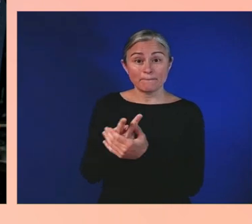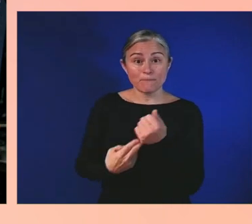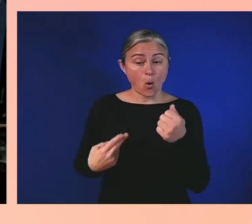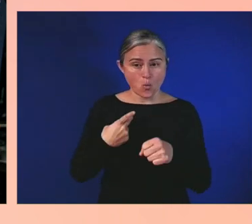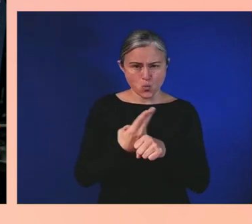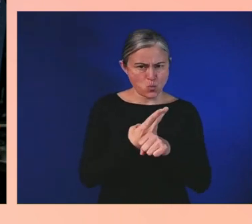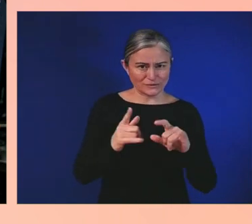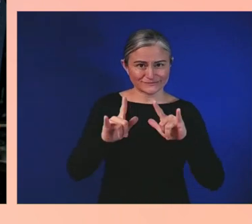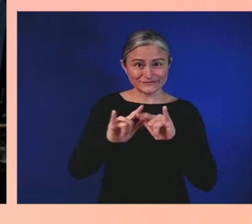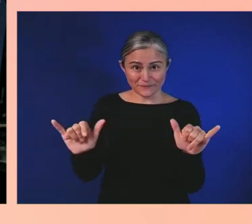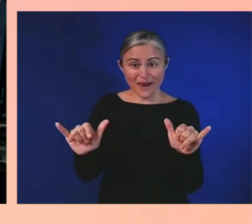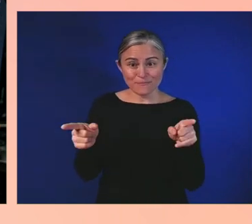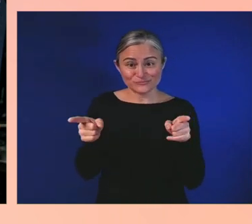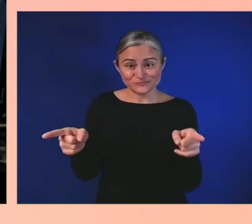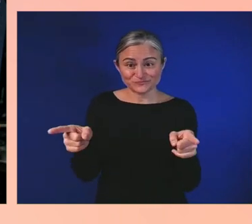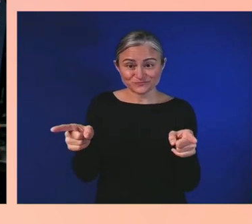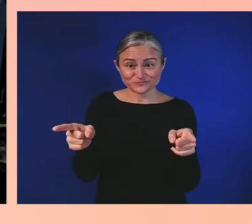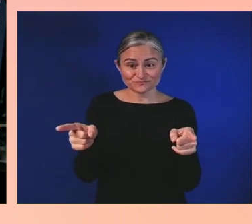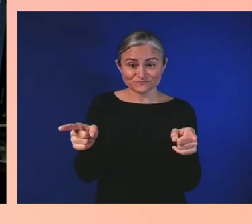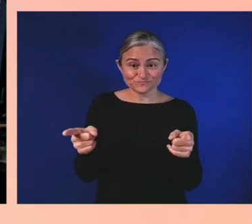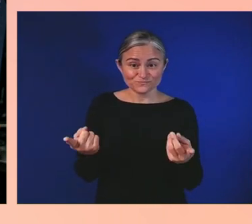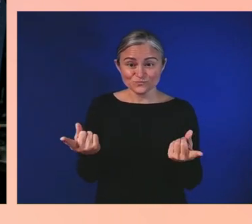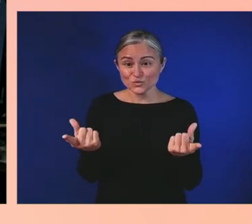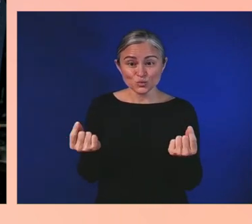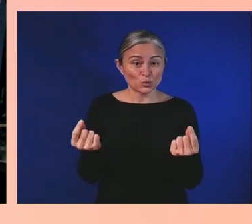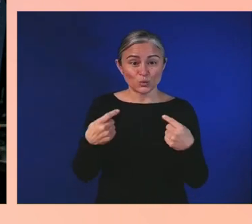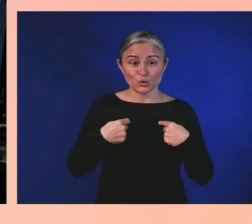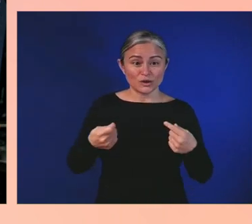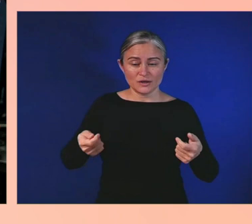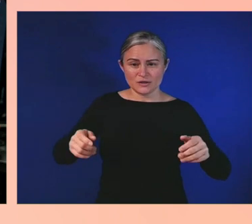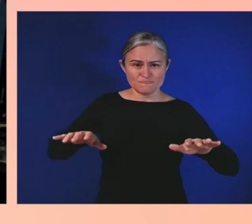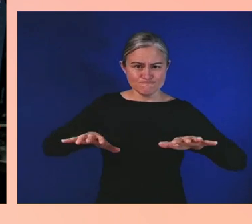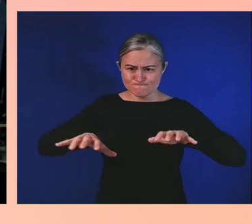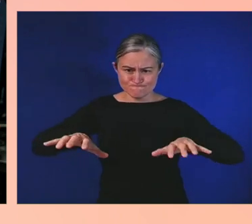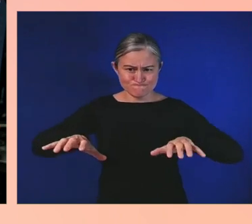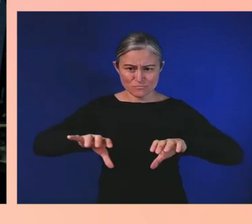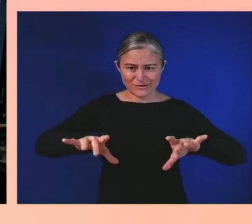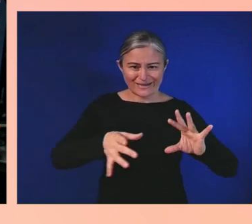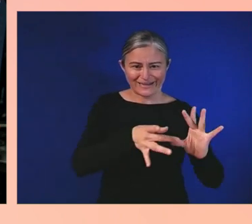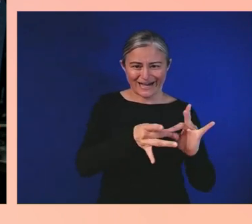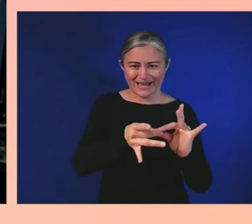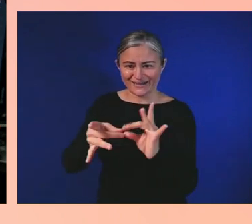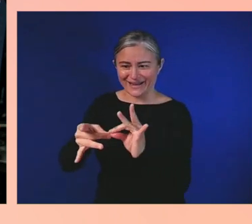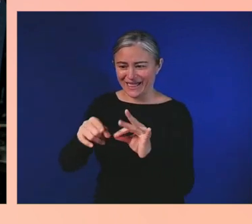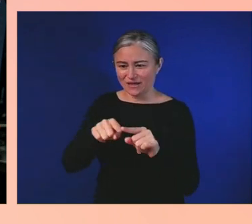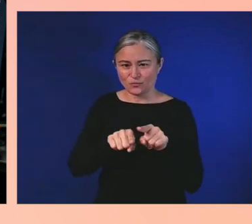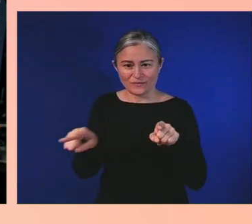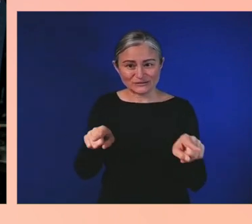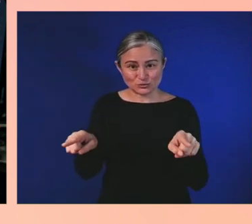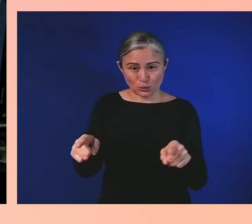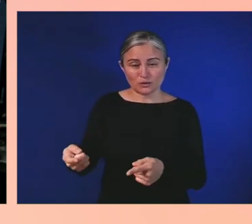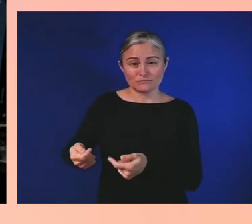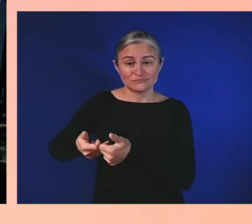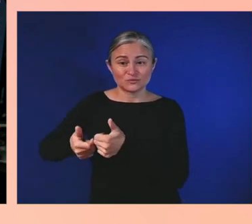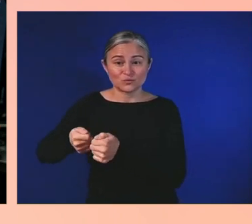to the Xbox Adaptive Controller, there are the buttons from the Logitech Adaptive Gaming Kit.